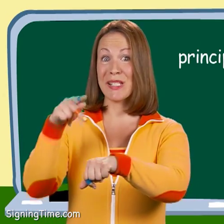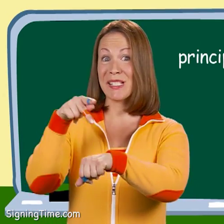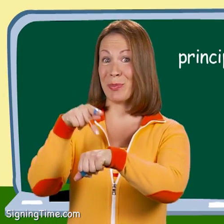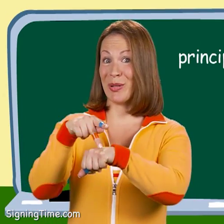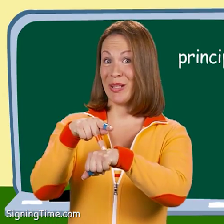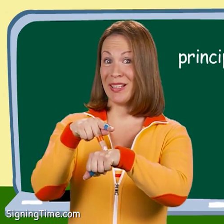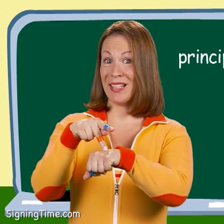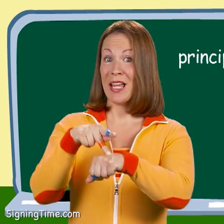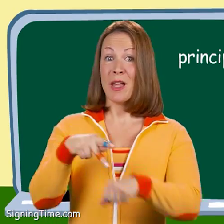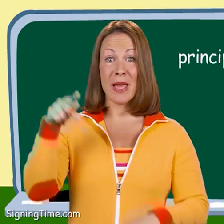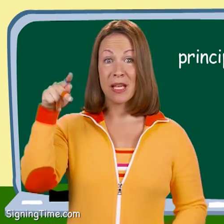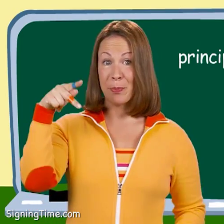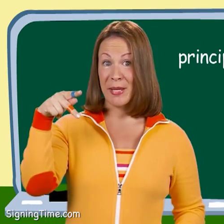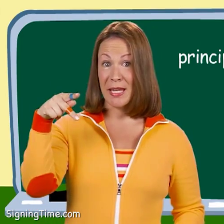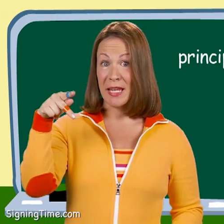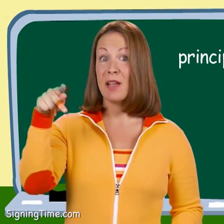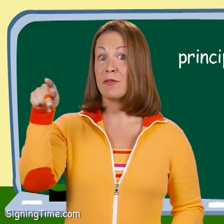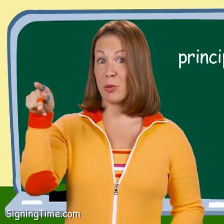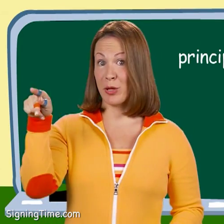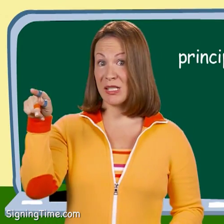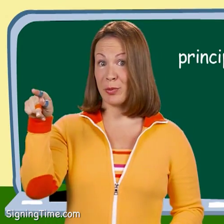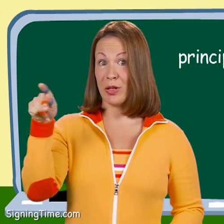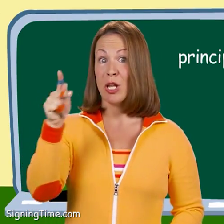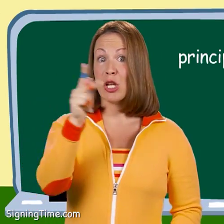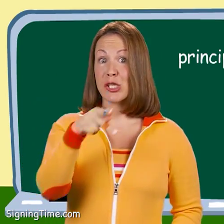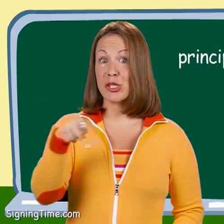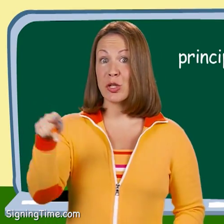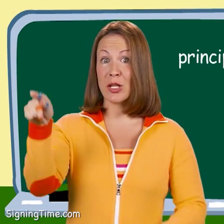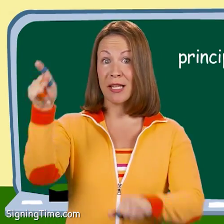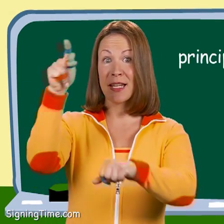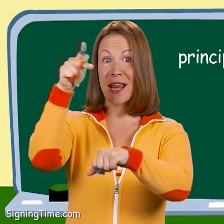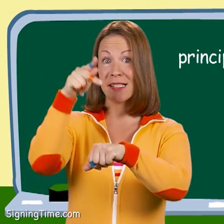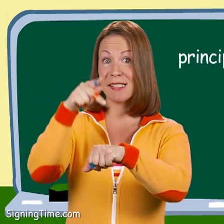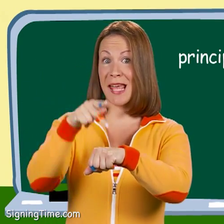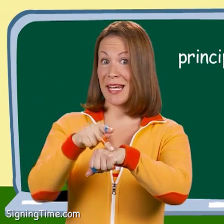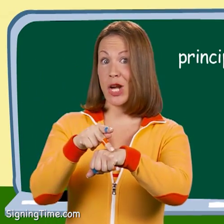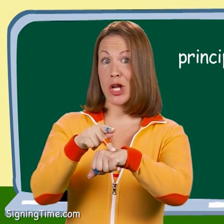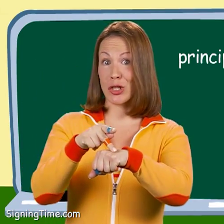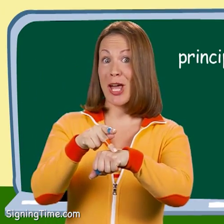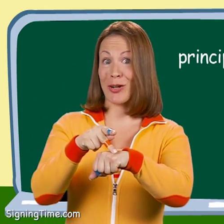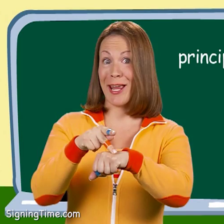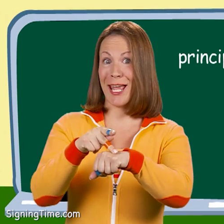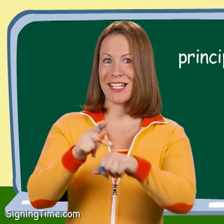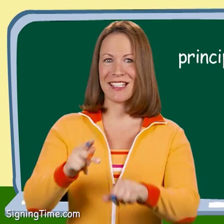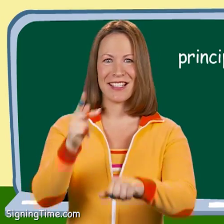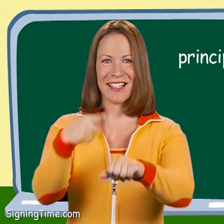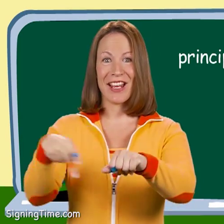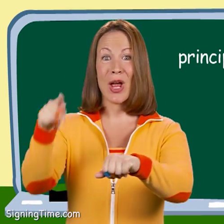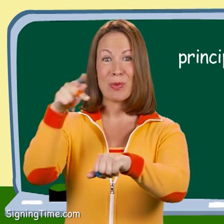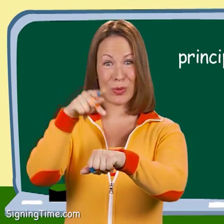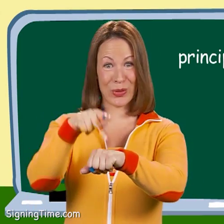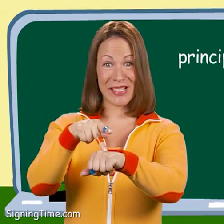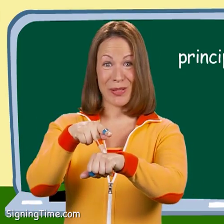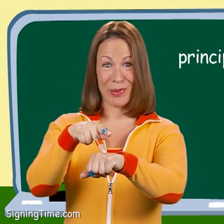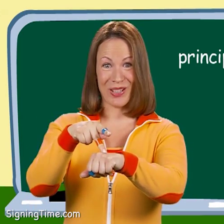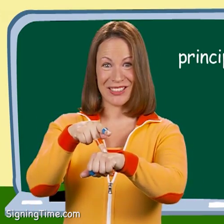Principal. Make a P for principal. Circle it and set it on your other hand. Principal!